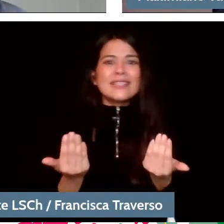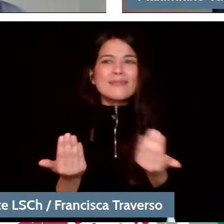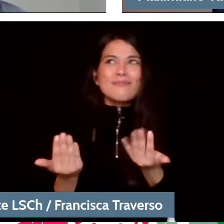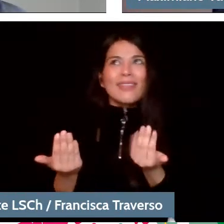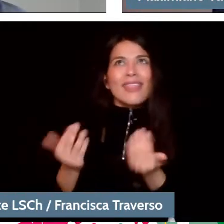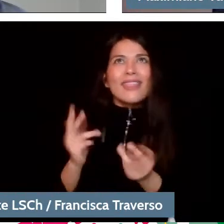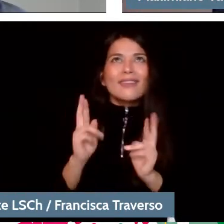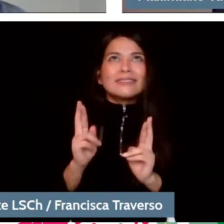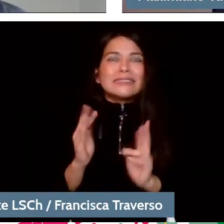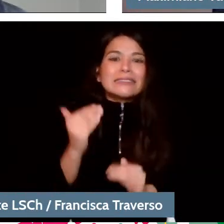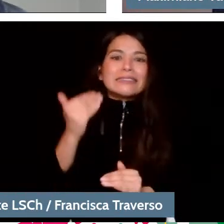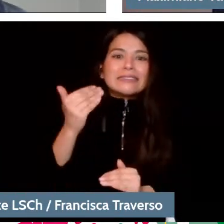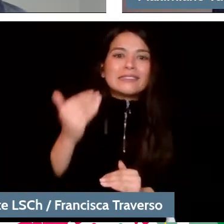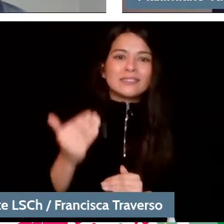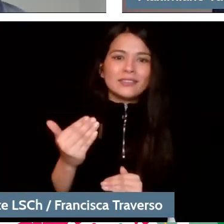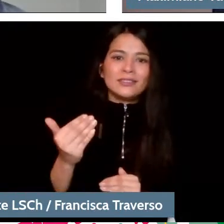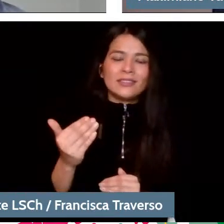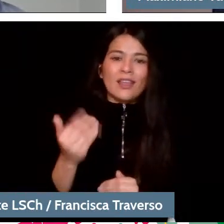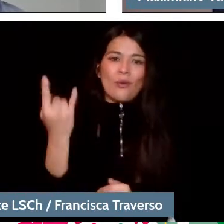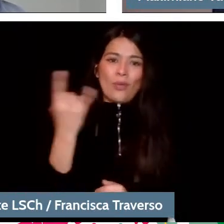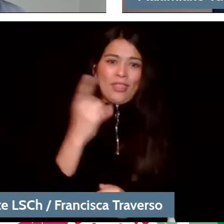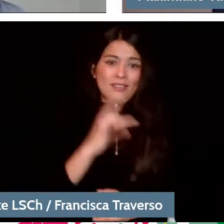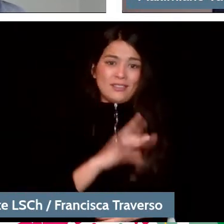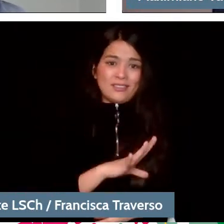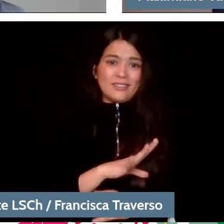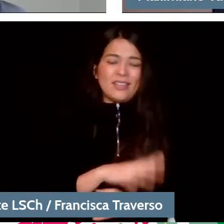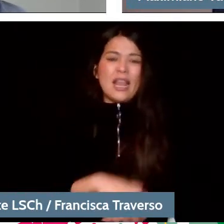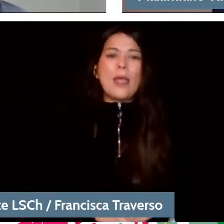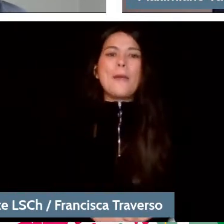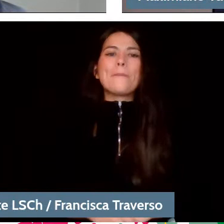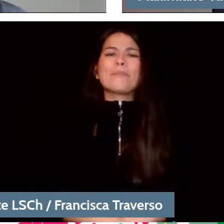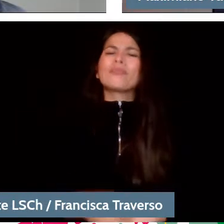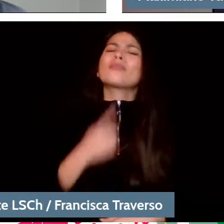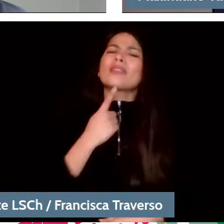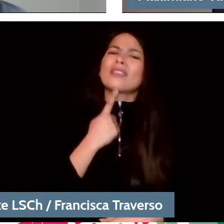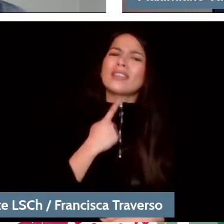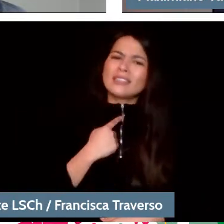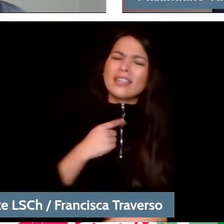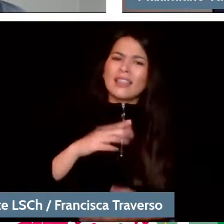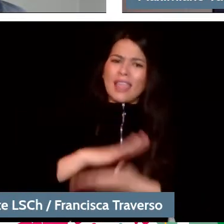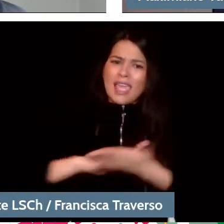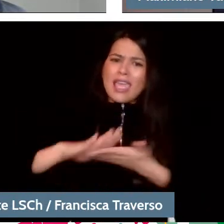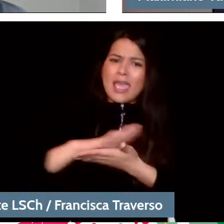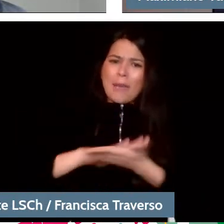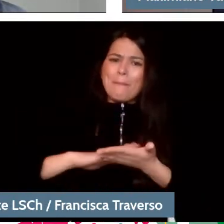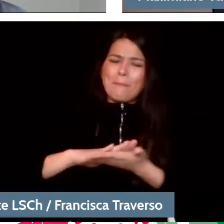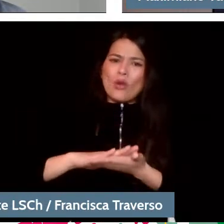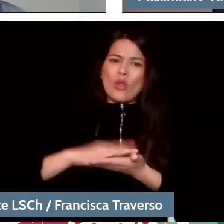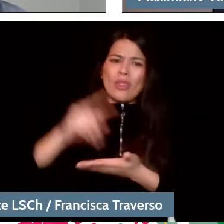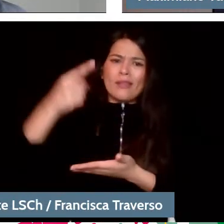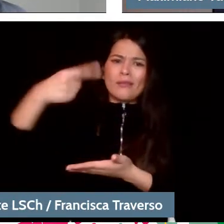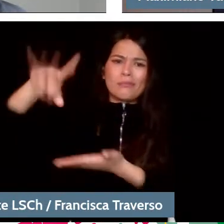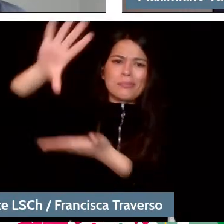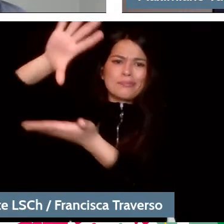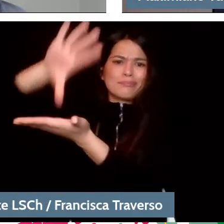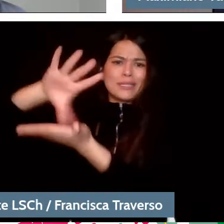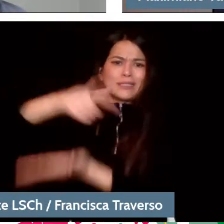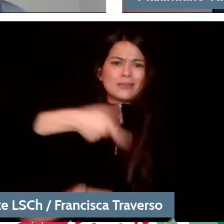And also, well, to see how that goes... but I find that example of Spain very interesting and like, in the end, also a boost to that movement.